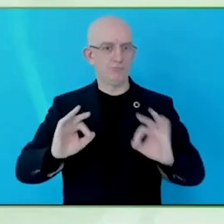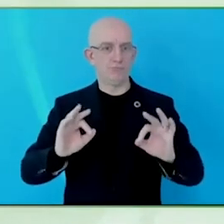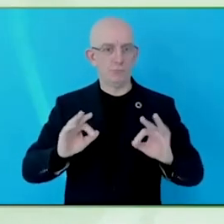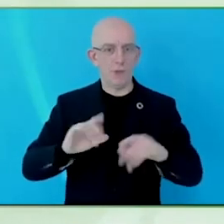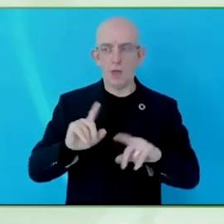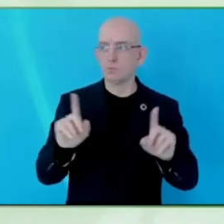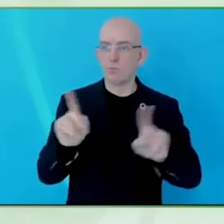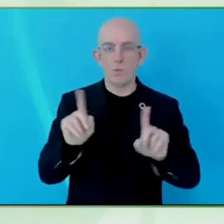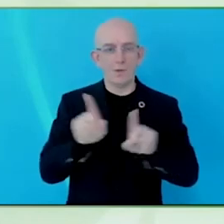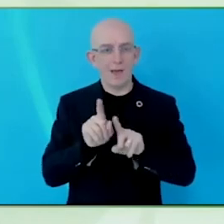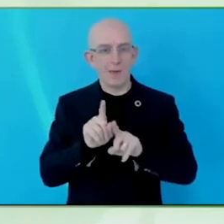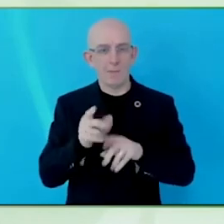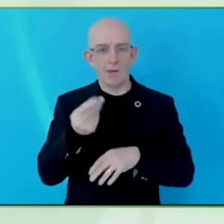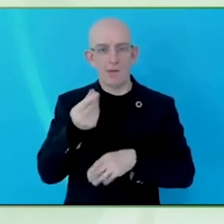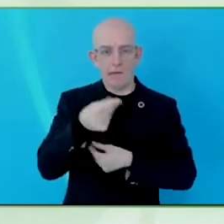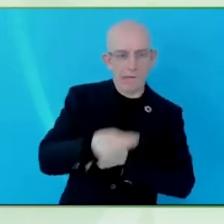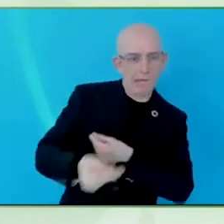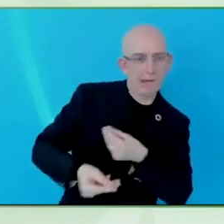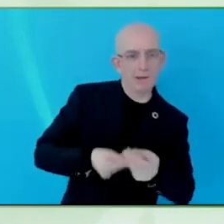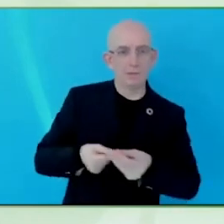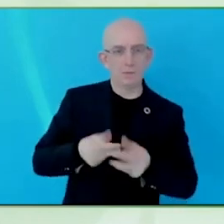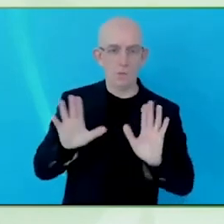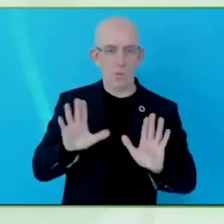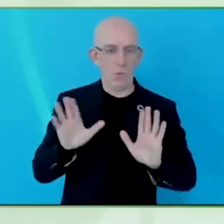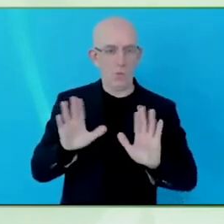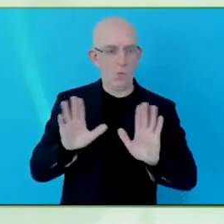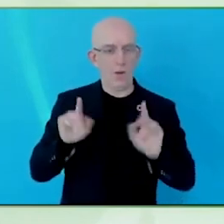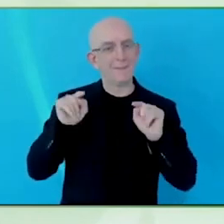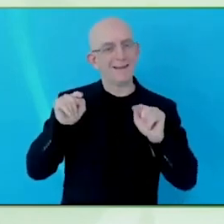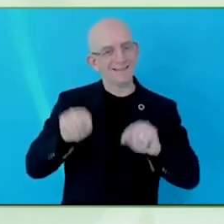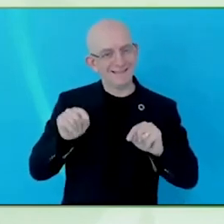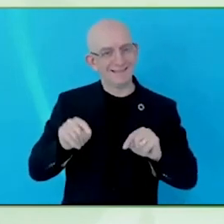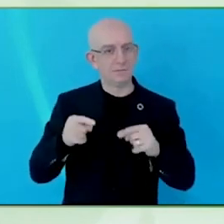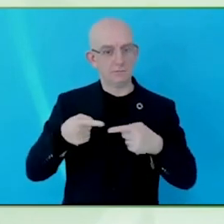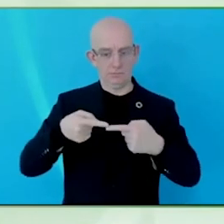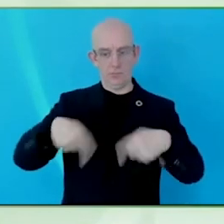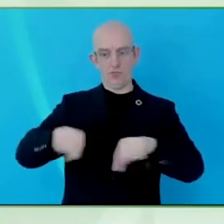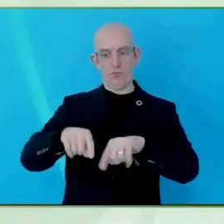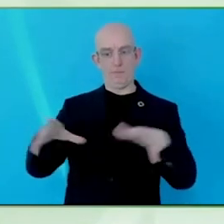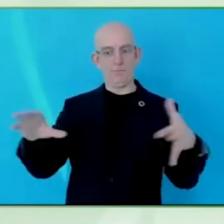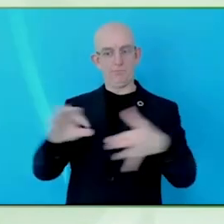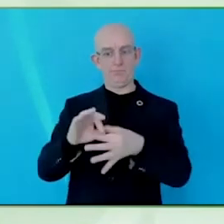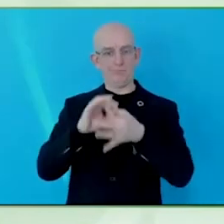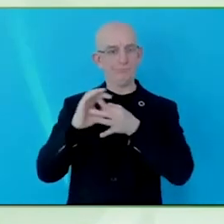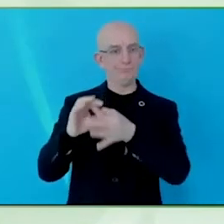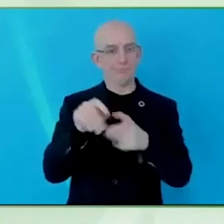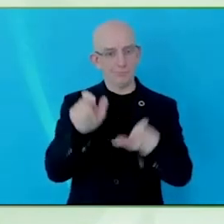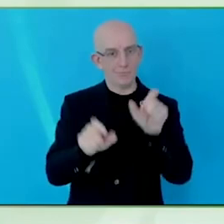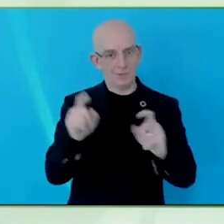specific we actually empower them so they do not have to give something they can exchange for something benefiting each other.